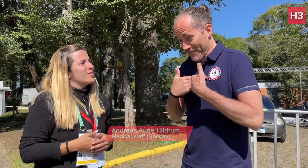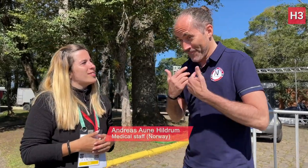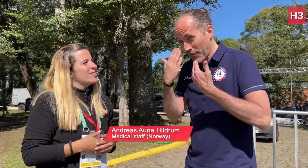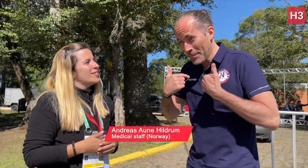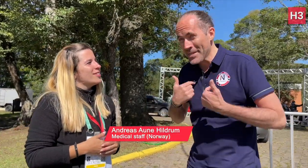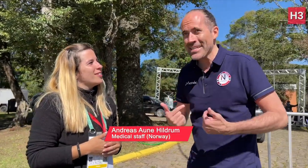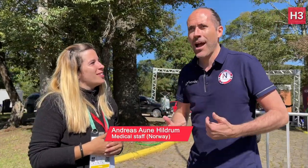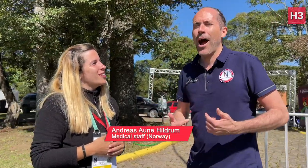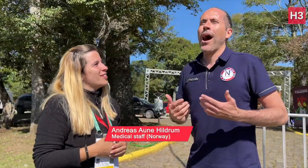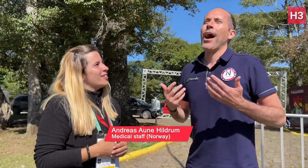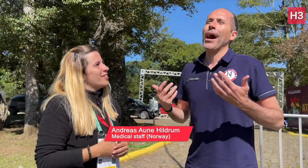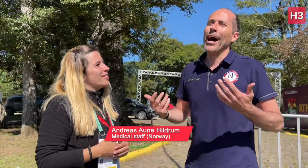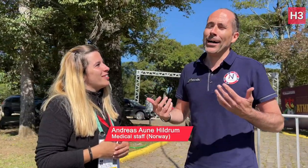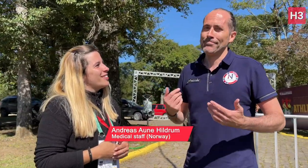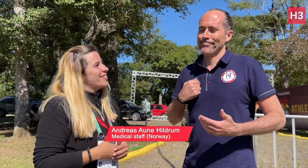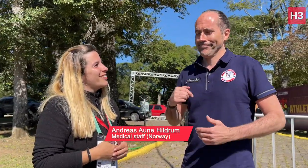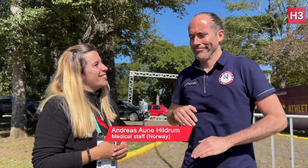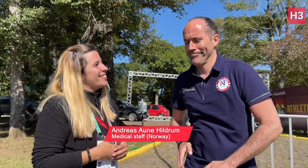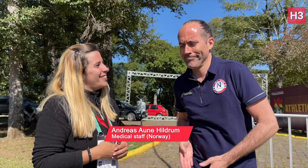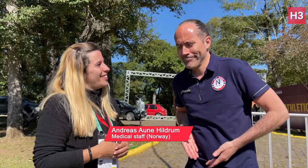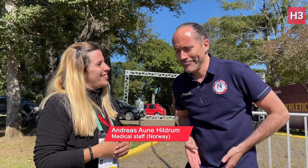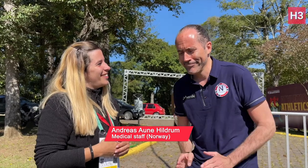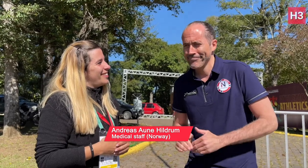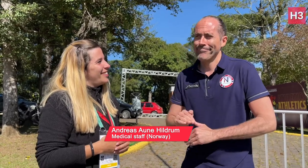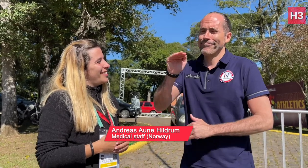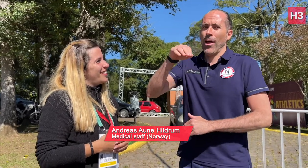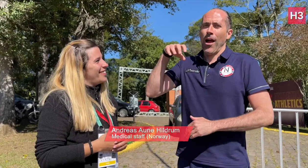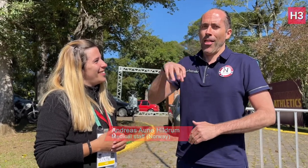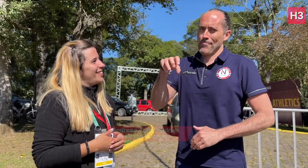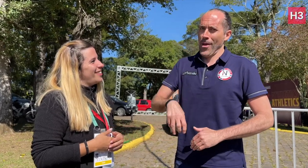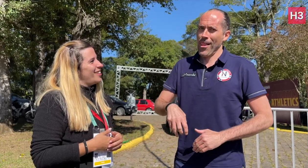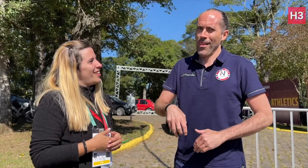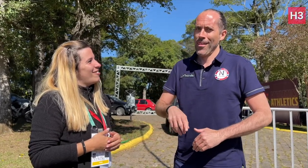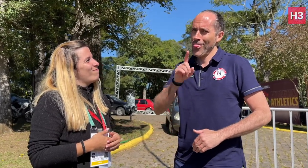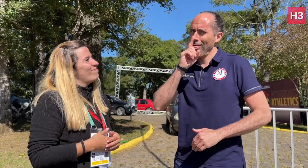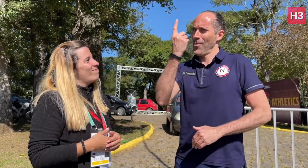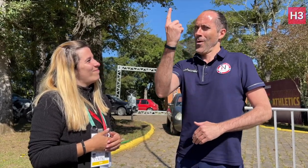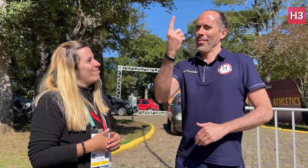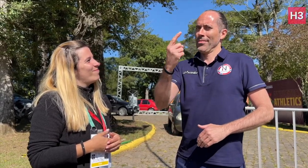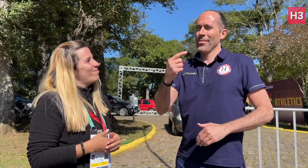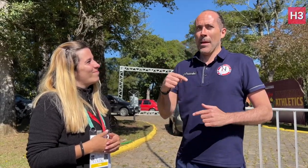I was born to play Handball,